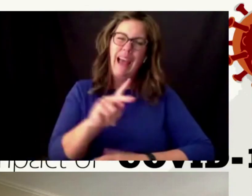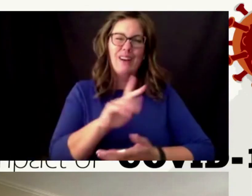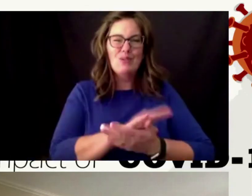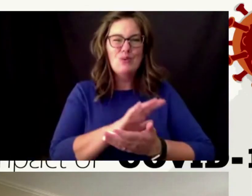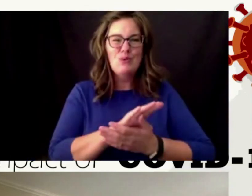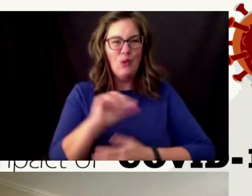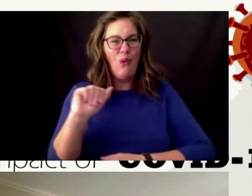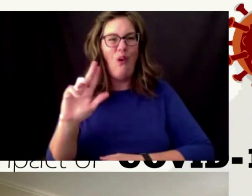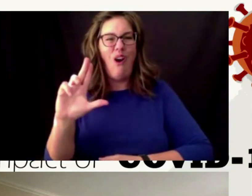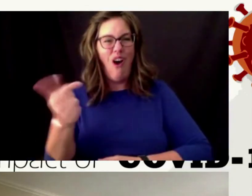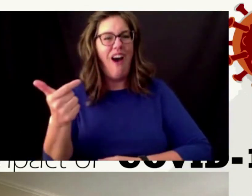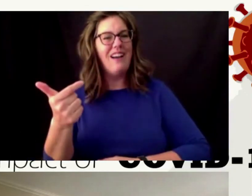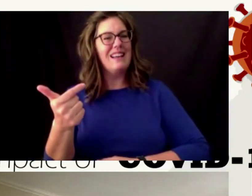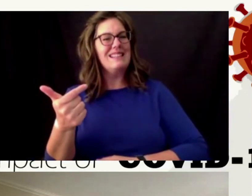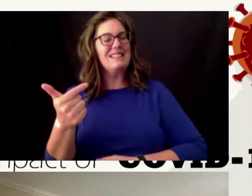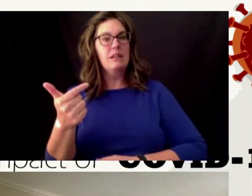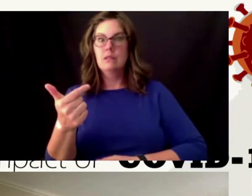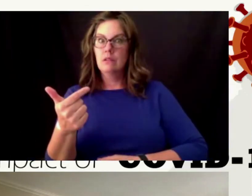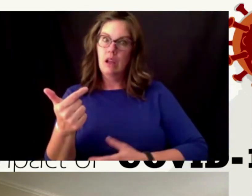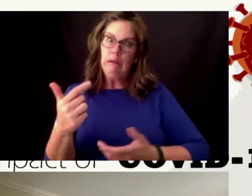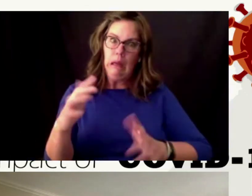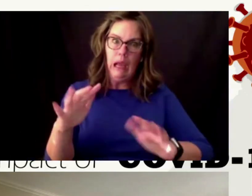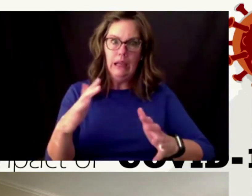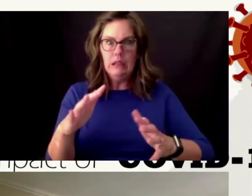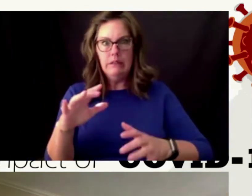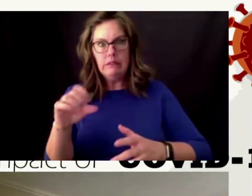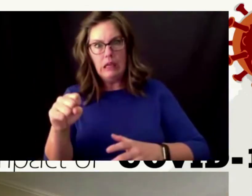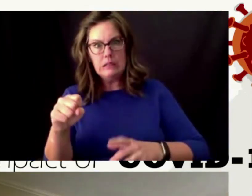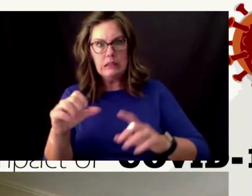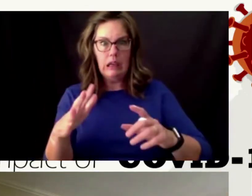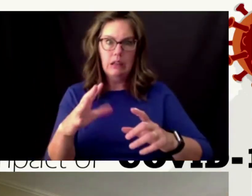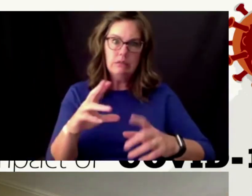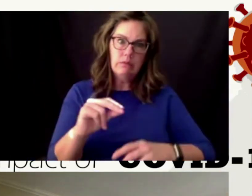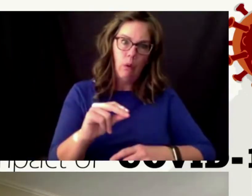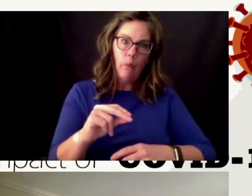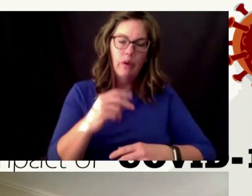we kind of aren't so it's definitely been this whole thing of the town i think what i've sort